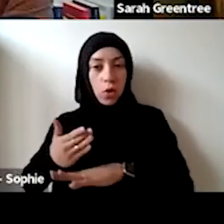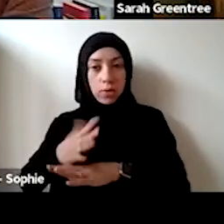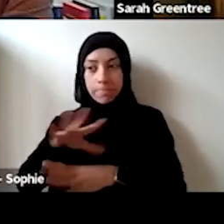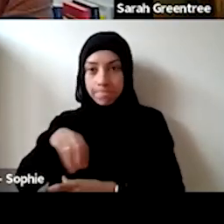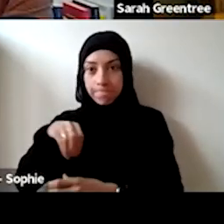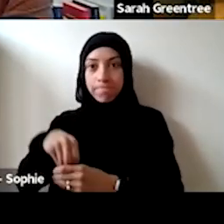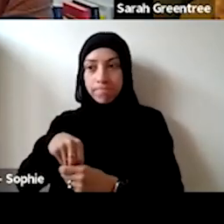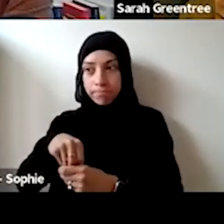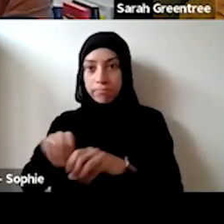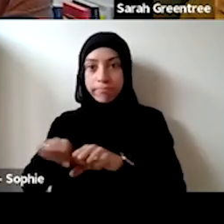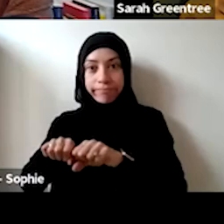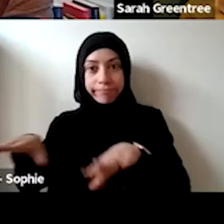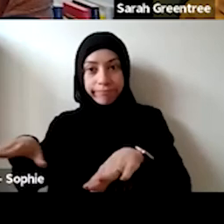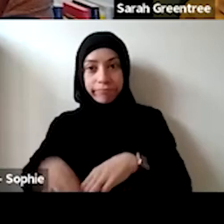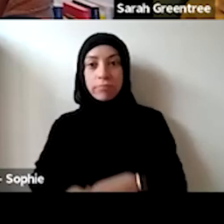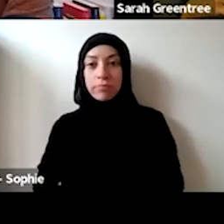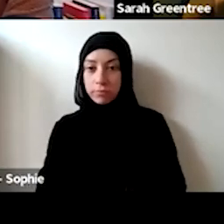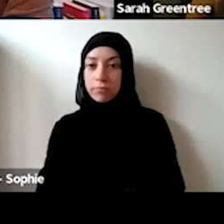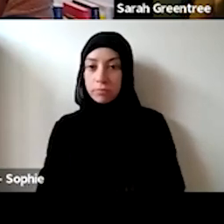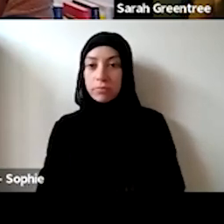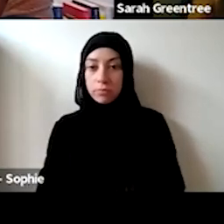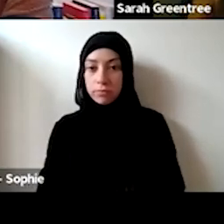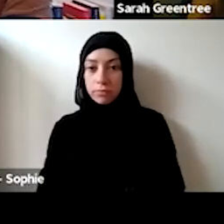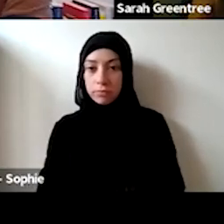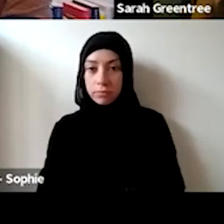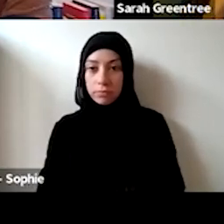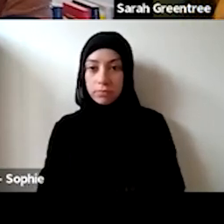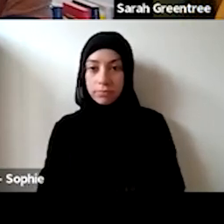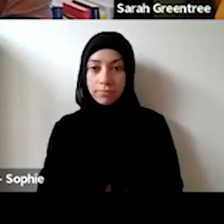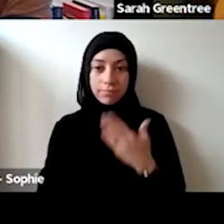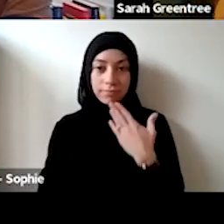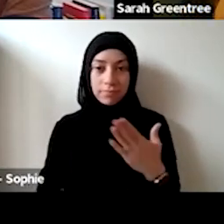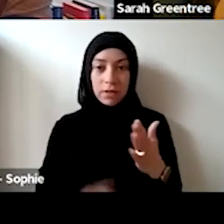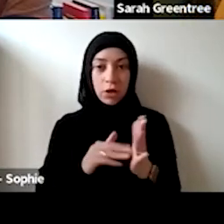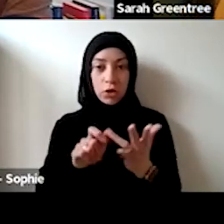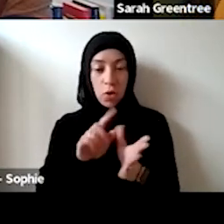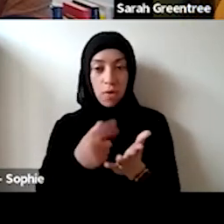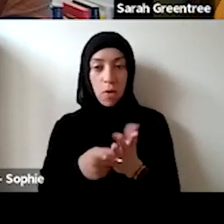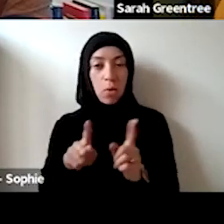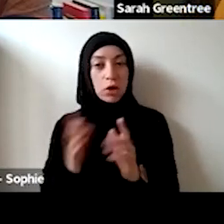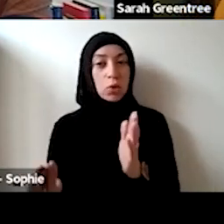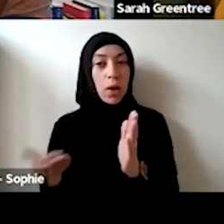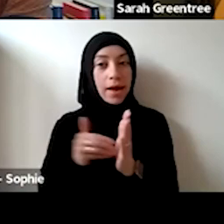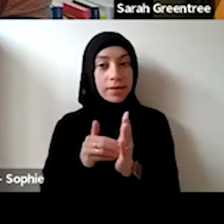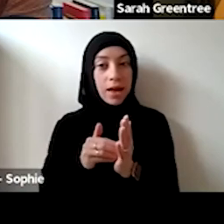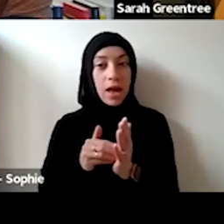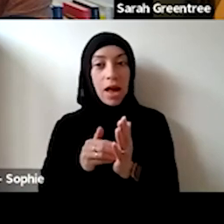is. ANDY DONOVAN: Thank you Sarah. ZOHAR SPATZ: Just to extend on that, I think as part of that aspirational work on